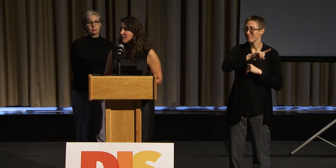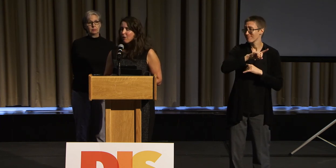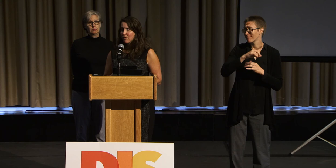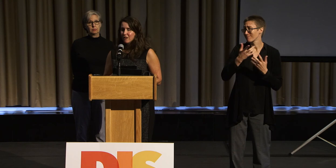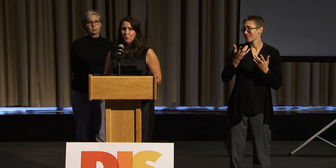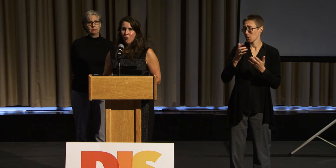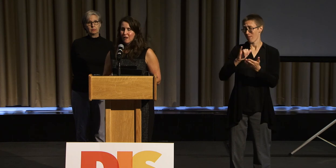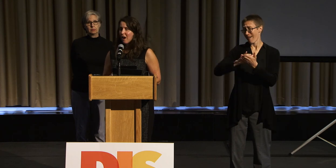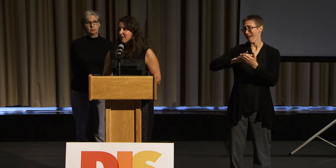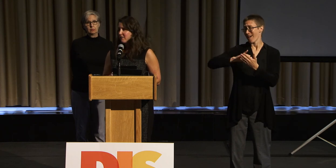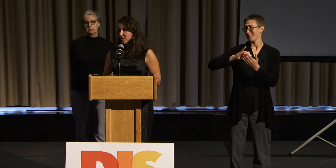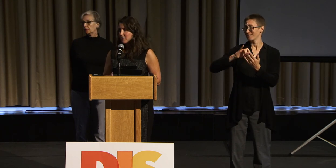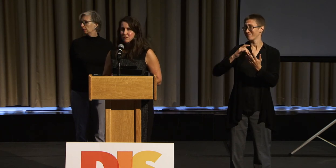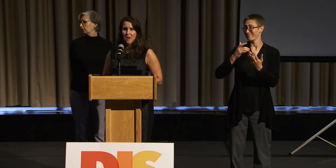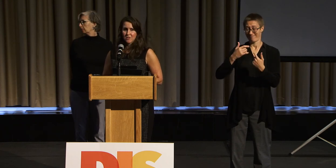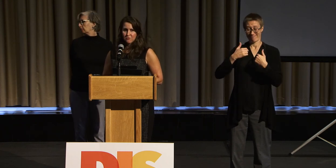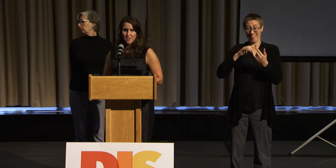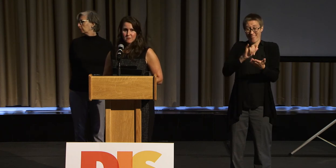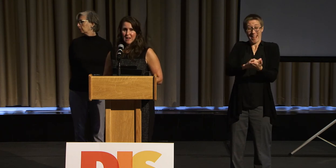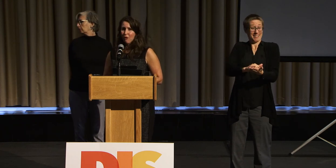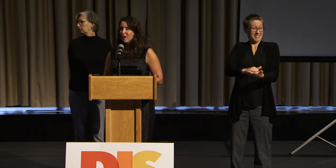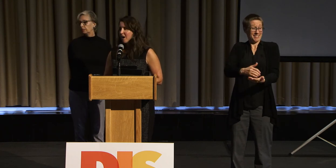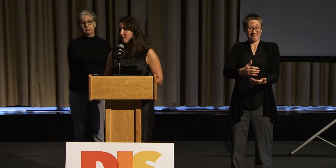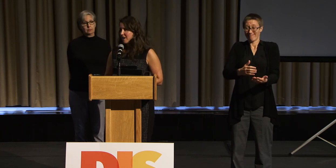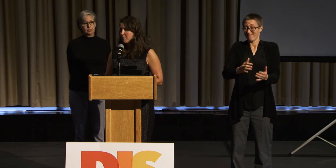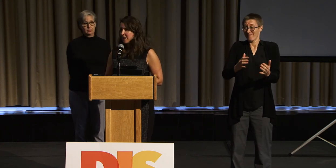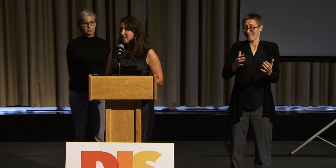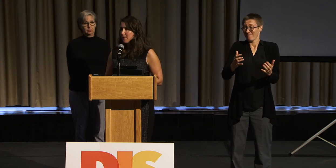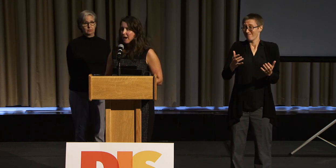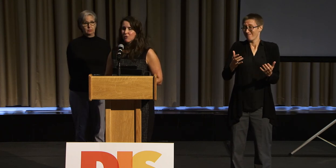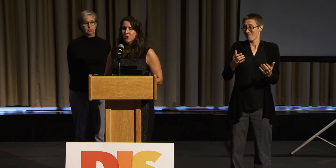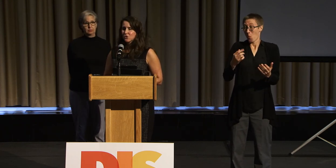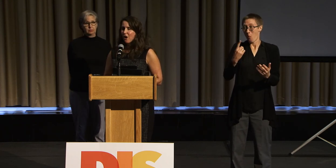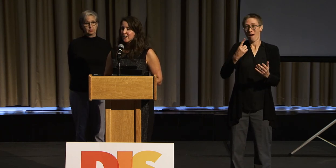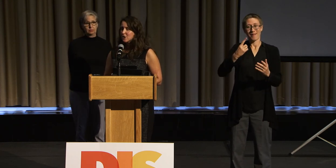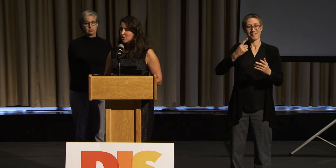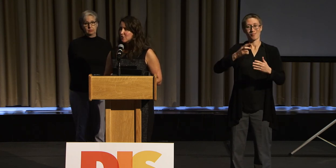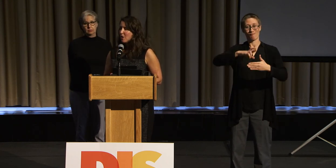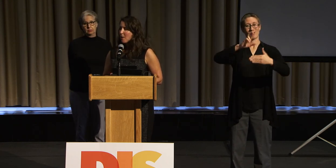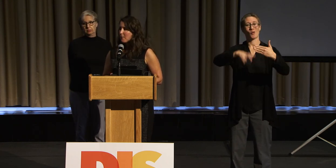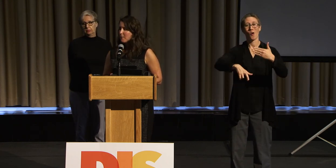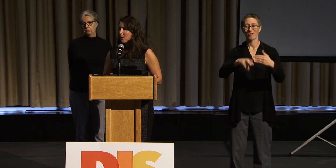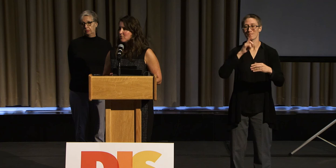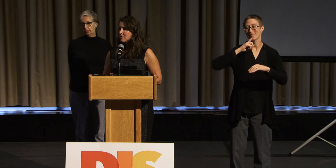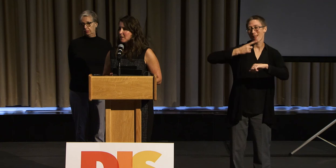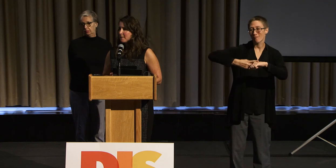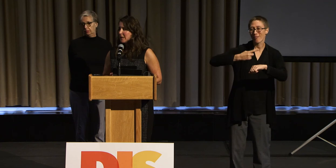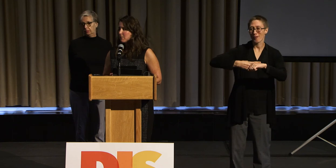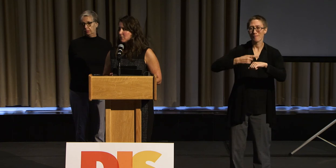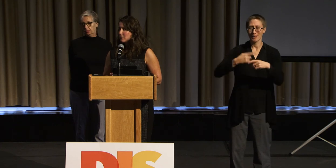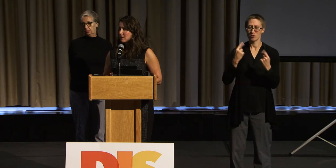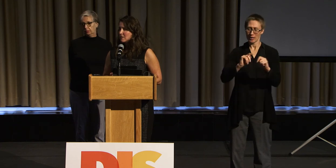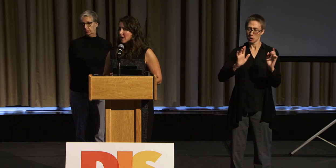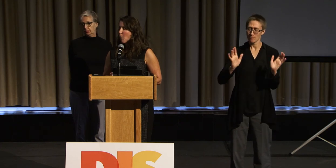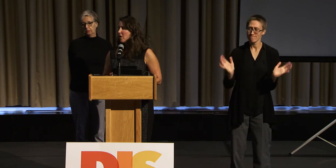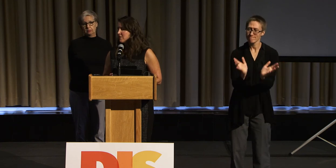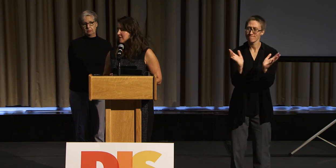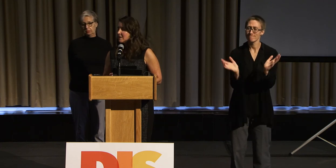So that's what I view Silent Rhythm's outcome as being about-- trying to promote people's awareness.